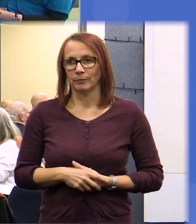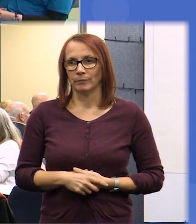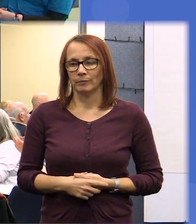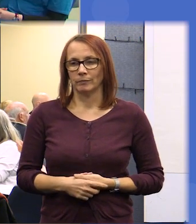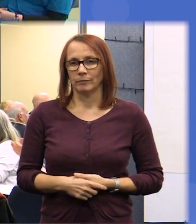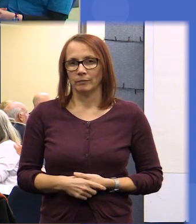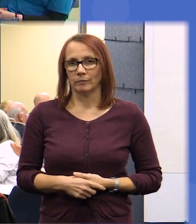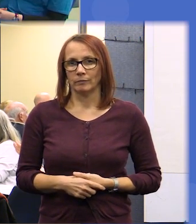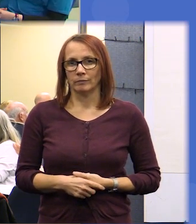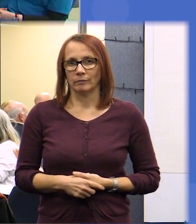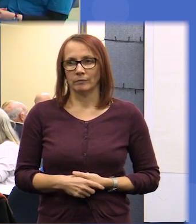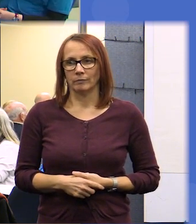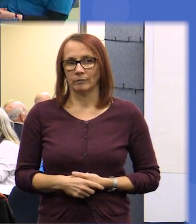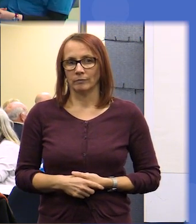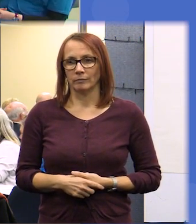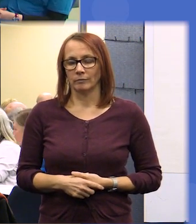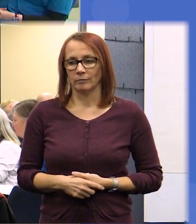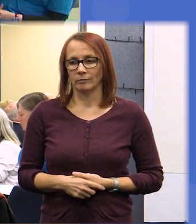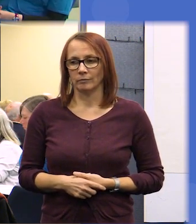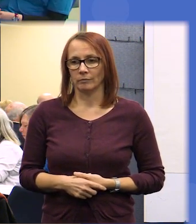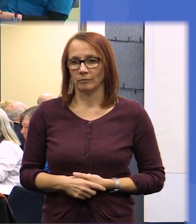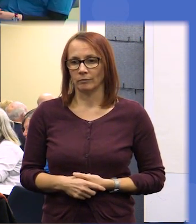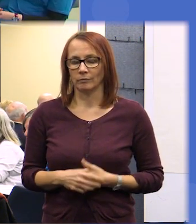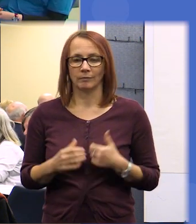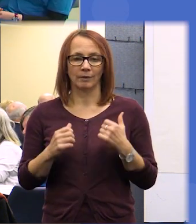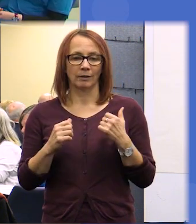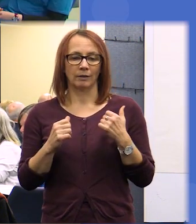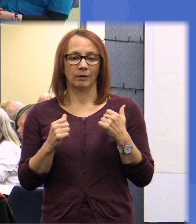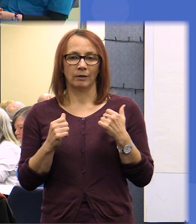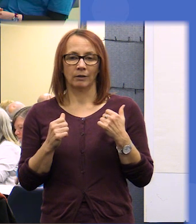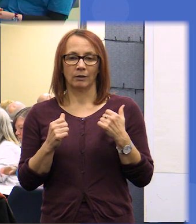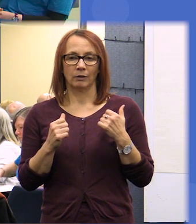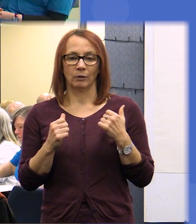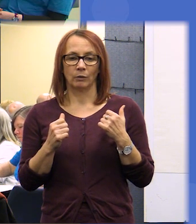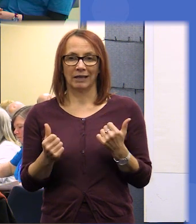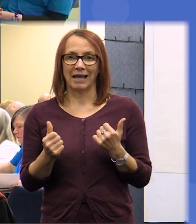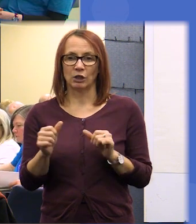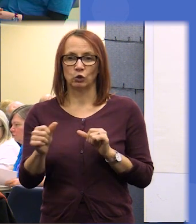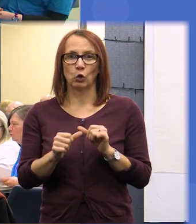thank you everyone so sure there's one administrative task left but it is a